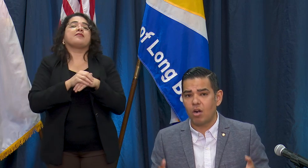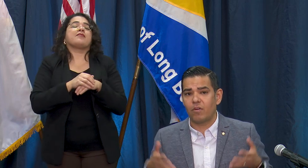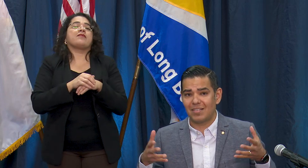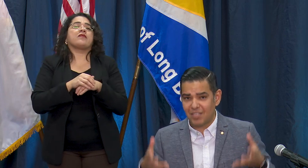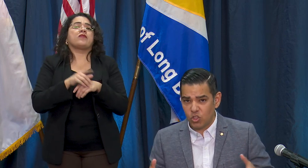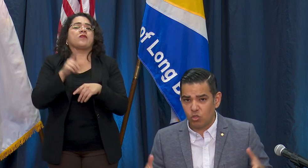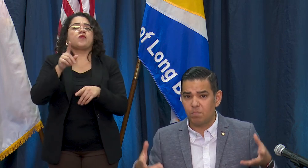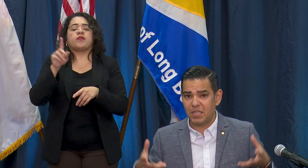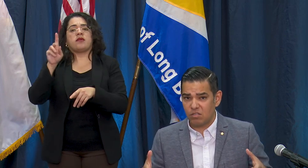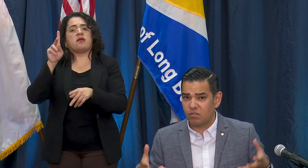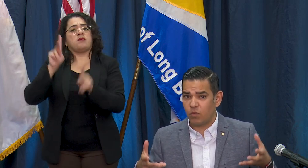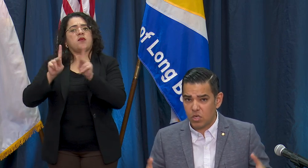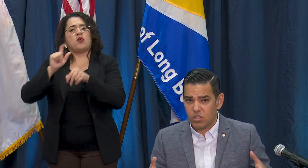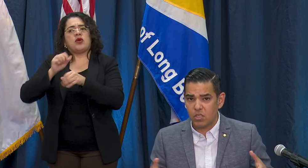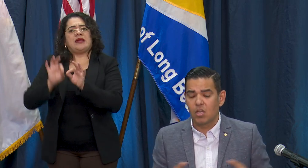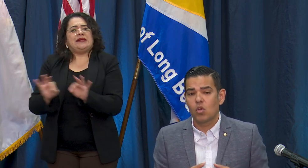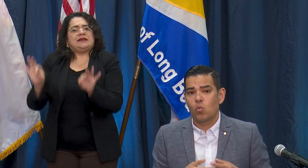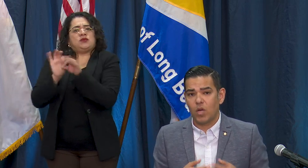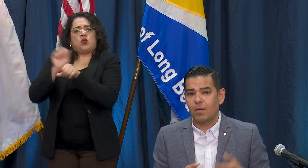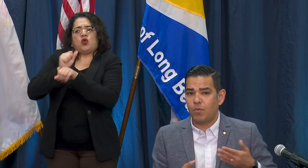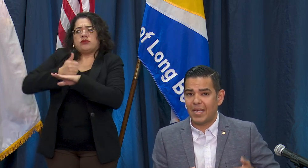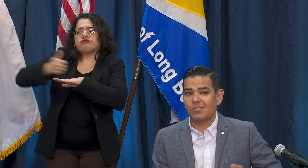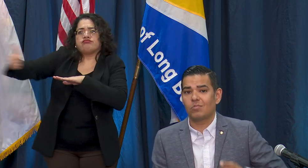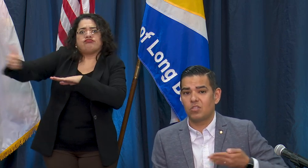of our essential business force. We're going be putting out some additional